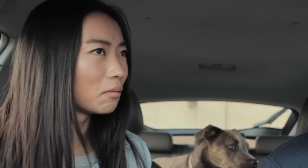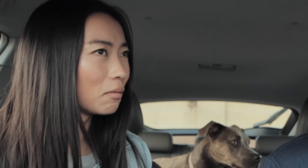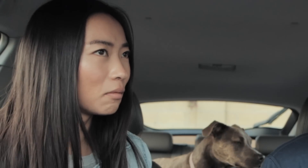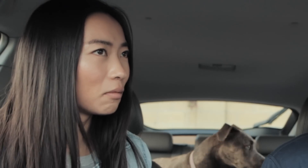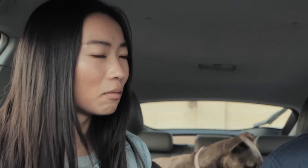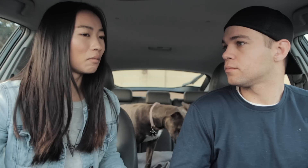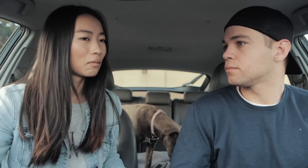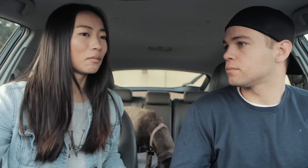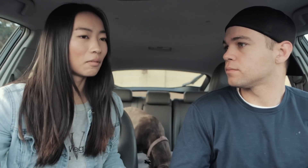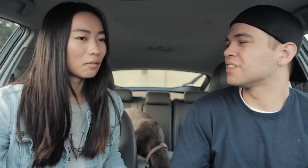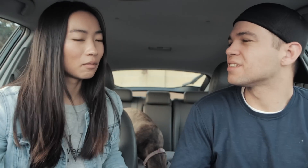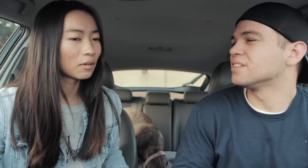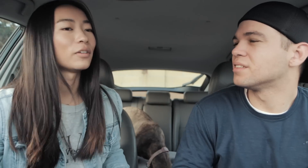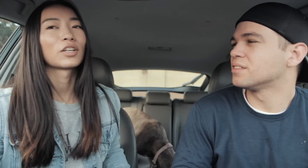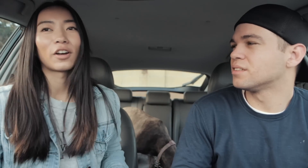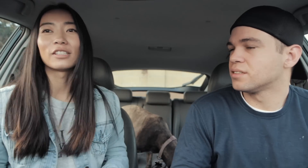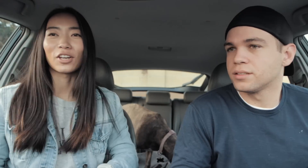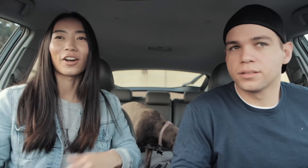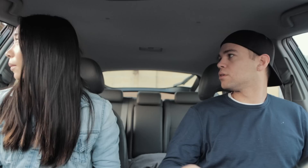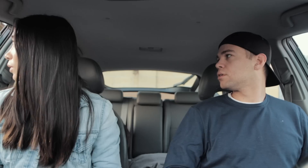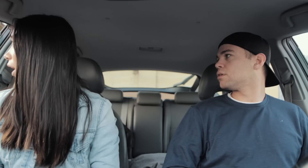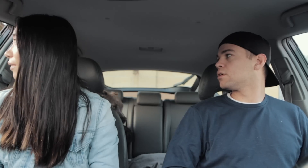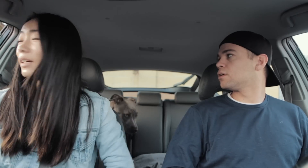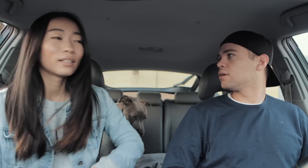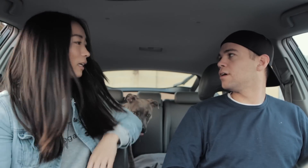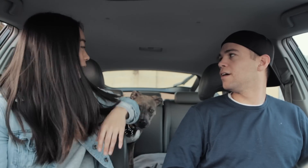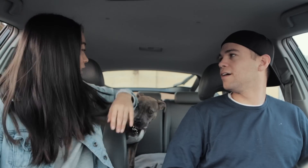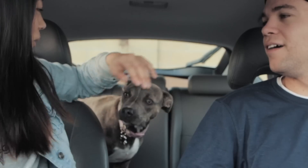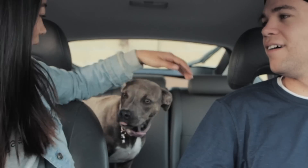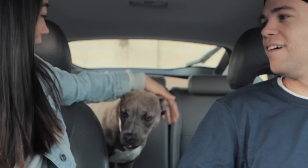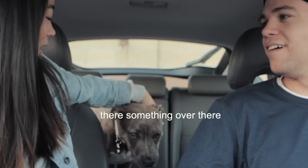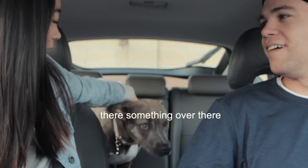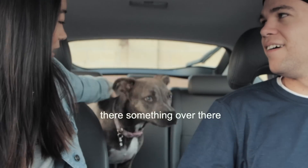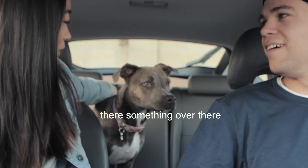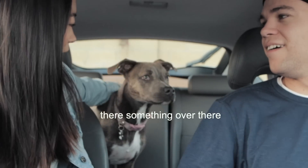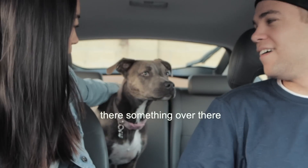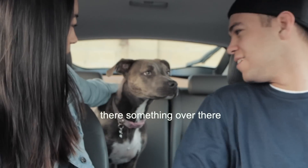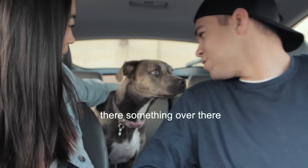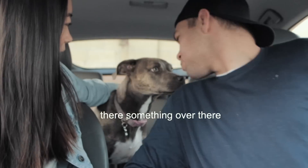*humming noise* E: oh, it's the car. it's the car *Java whining* E: Java, it's okay E: it's okay baby